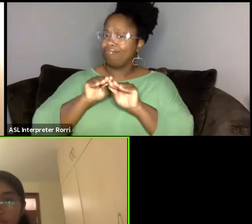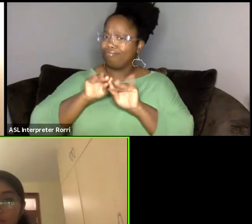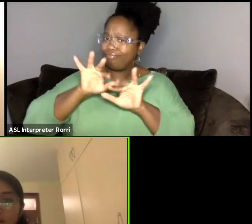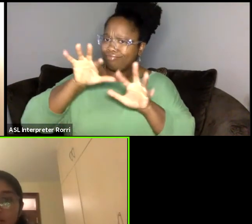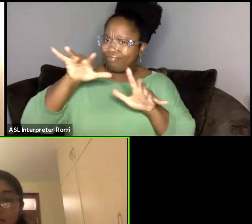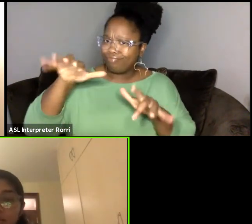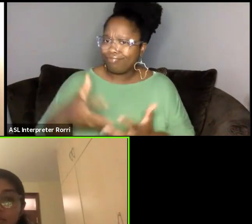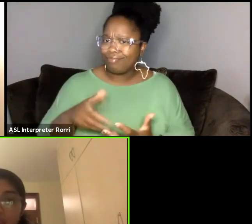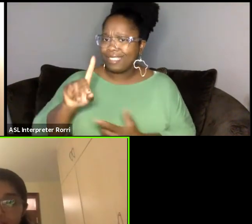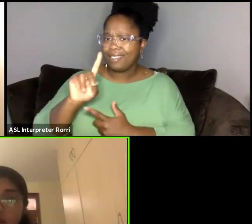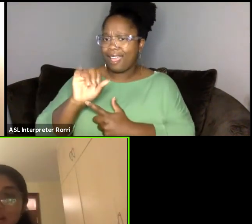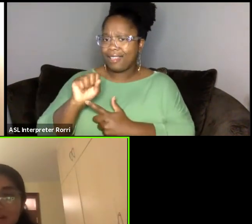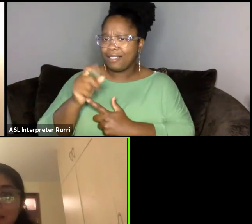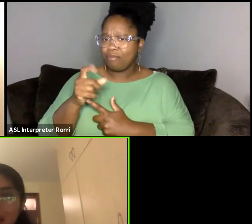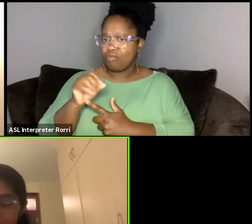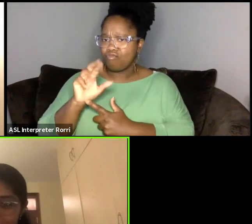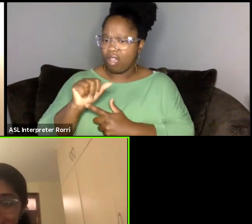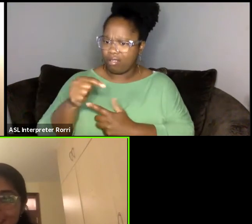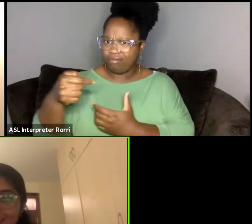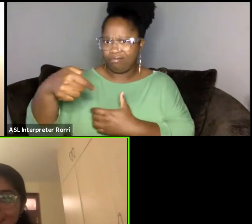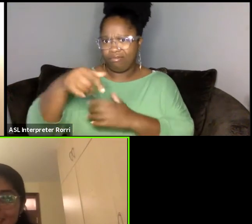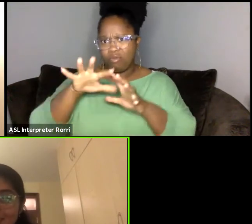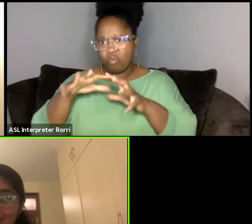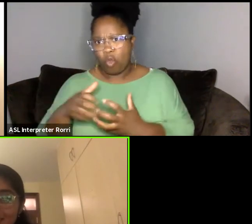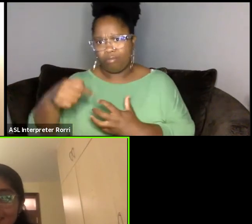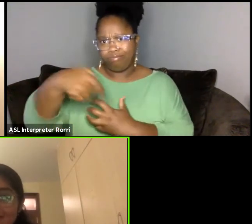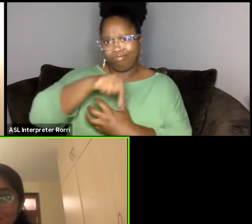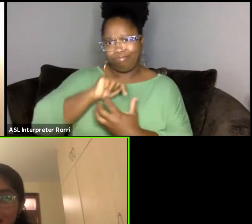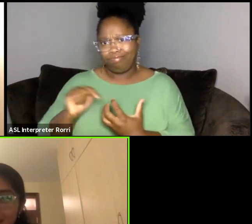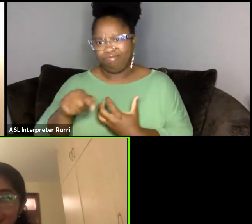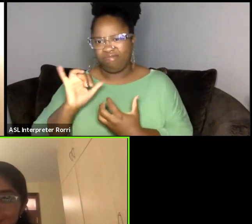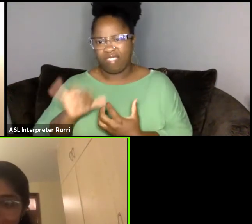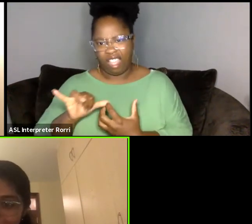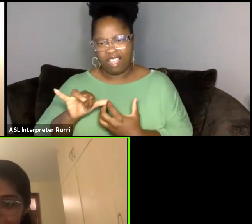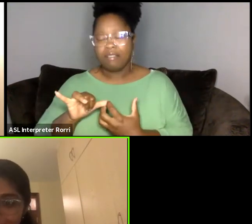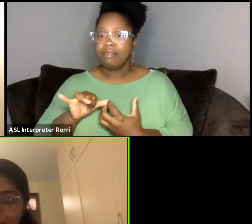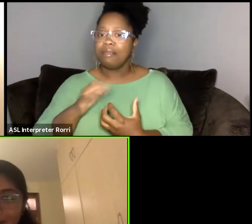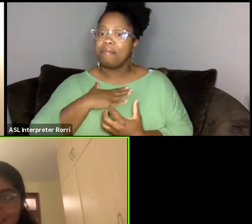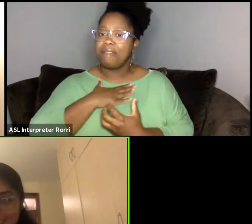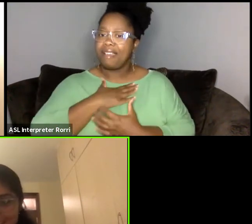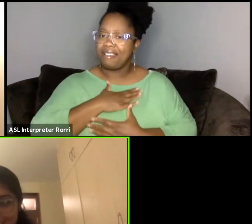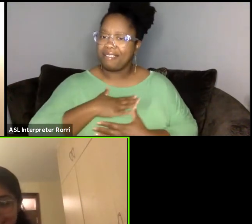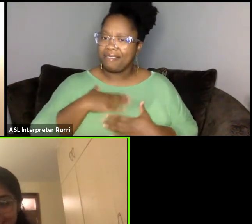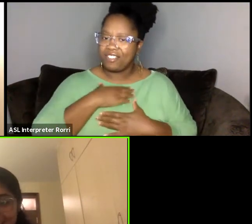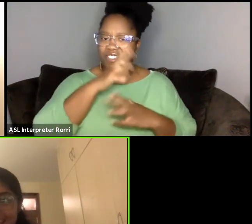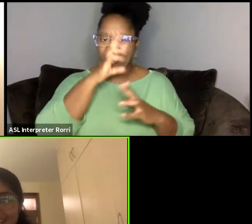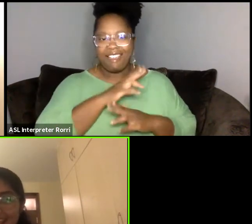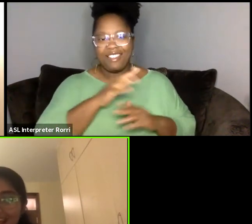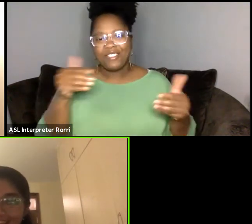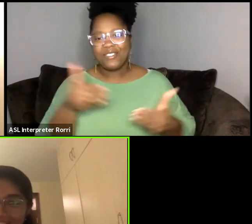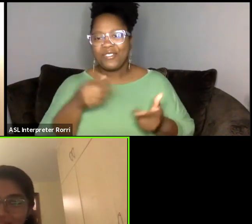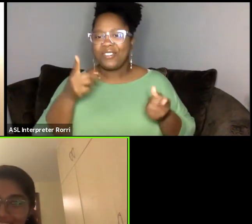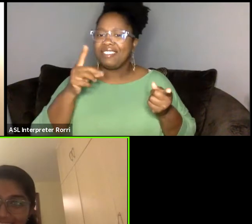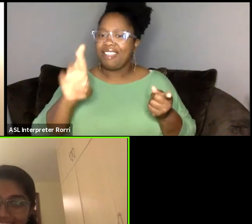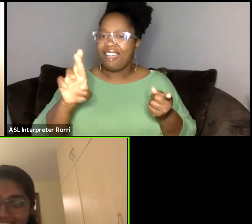So it's with great honor and pleasure that I introduce Dr. Monica Ndounou to our conversation today. Hi Monica.